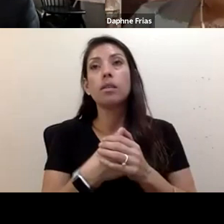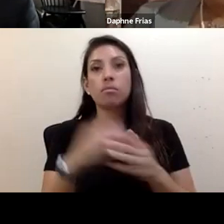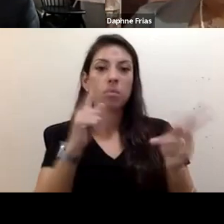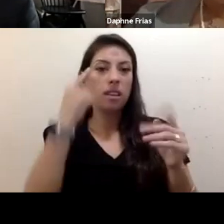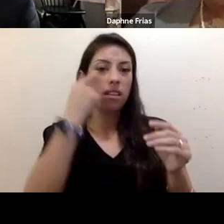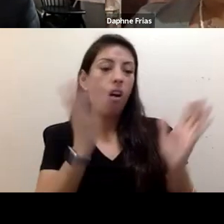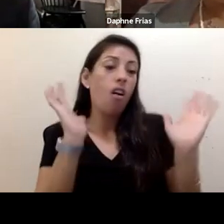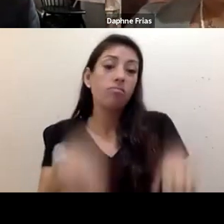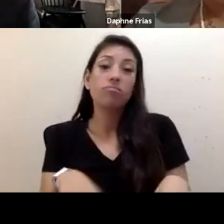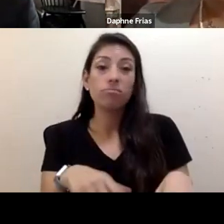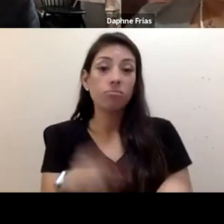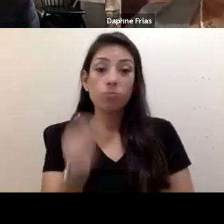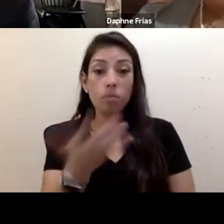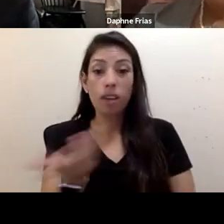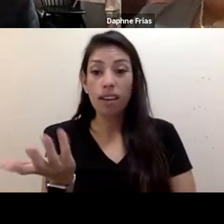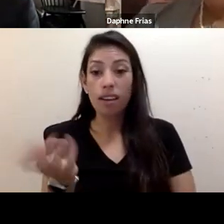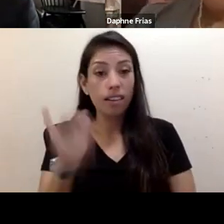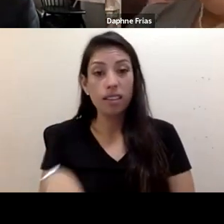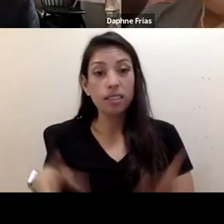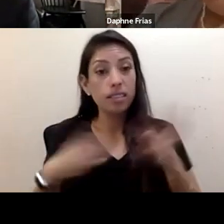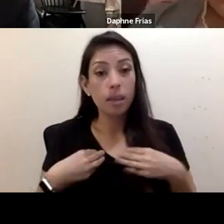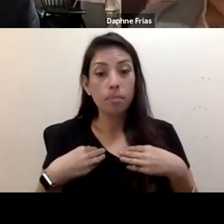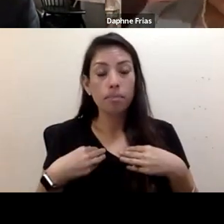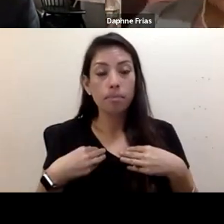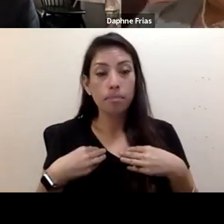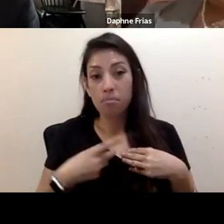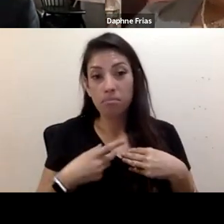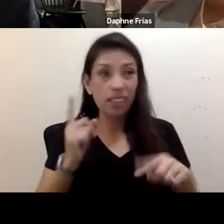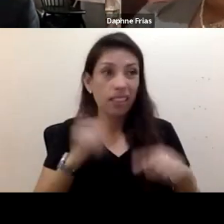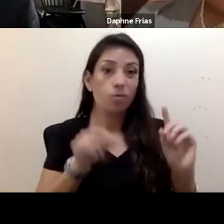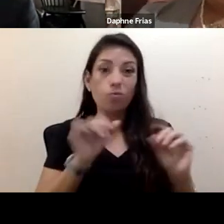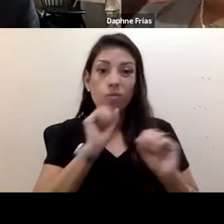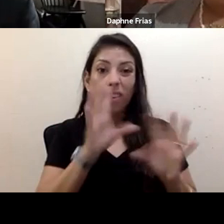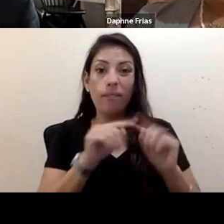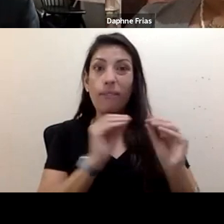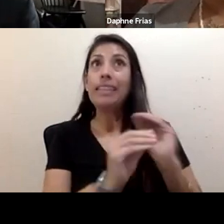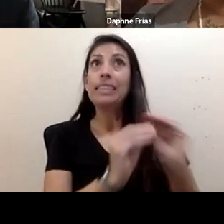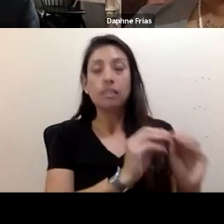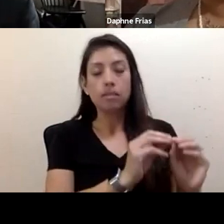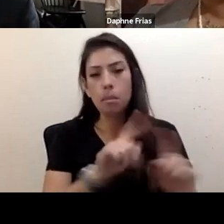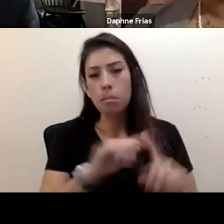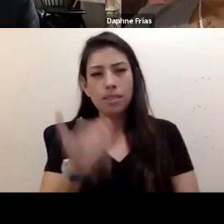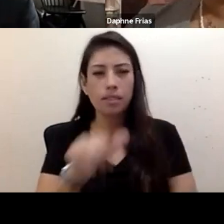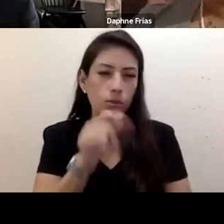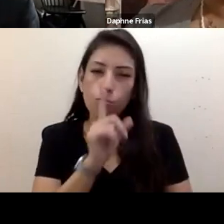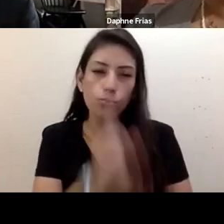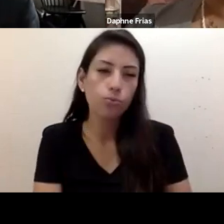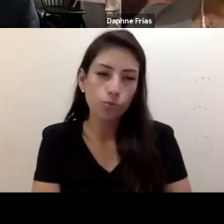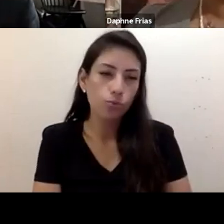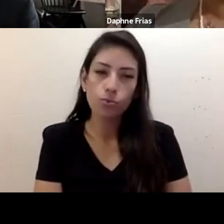And I think that is highly untrue. And, actually, what's more saddening is that